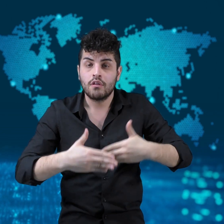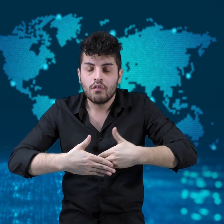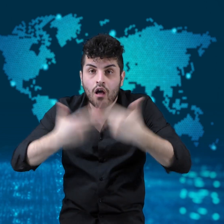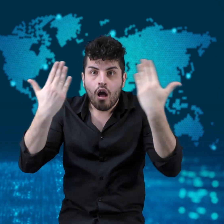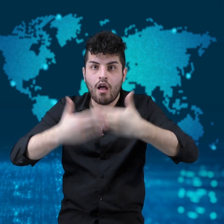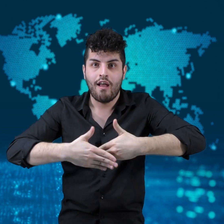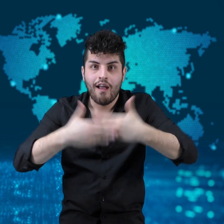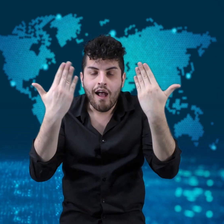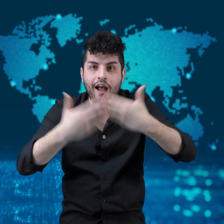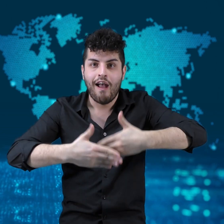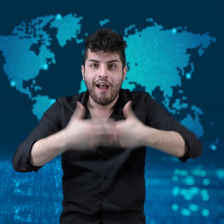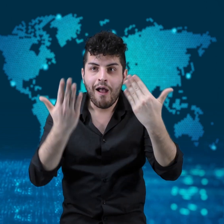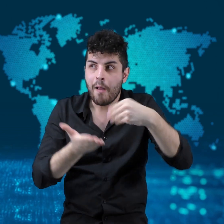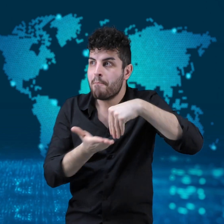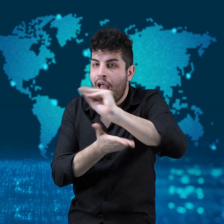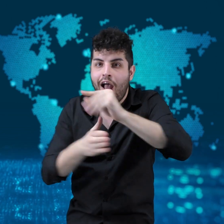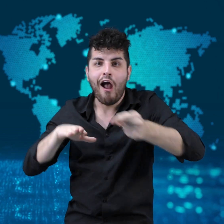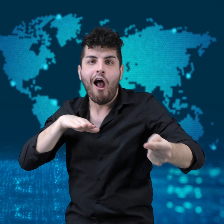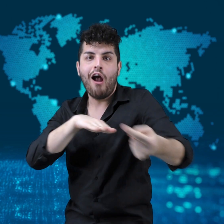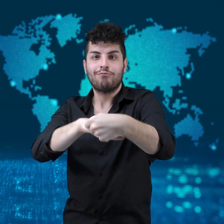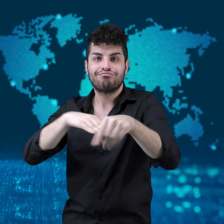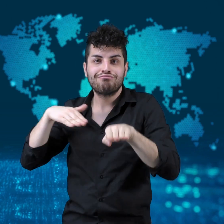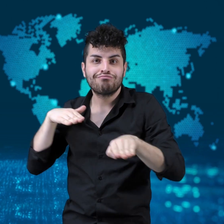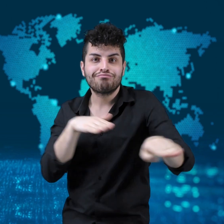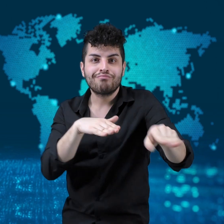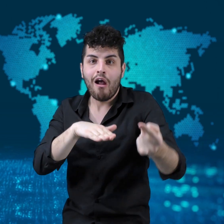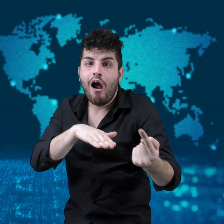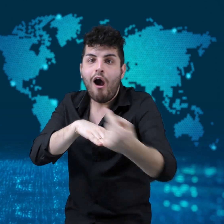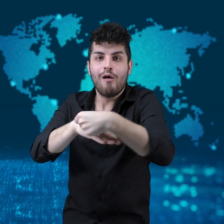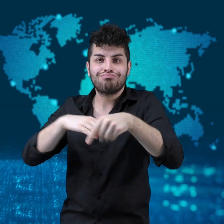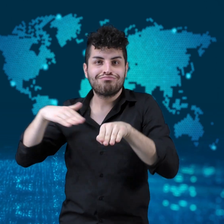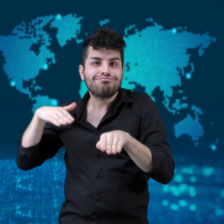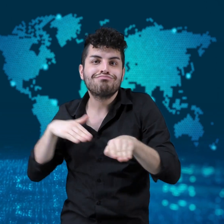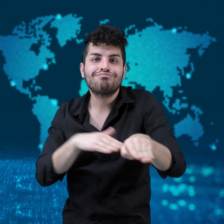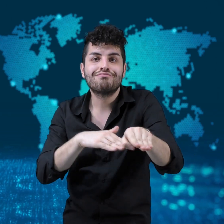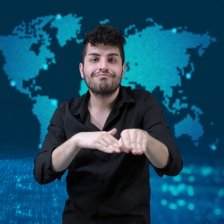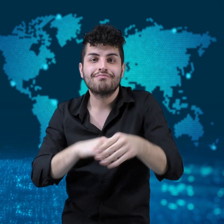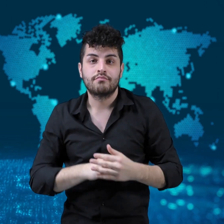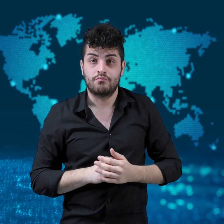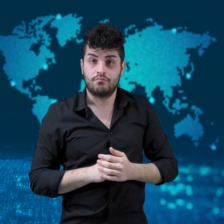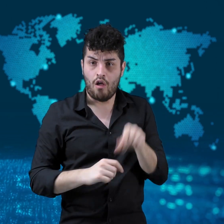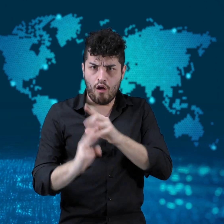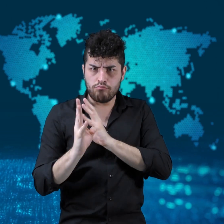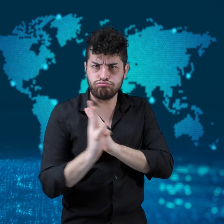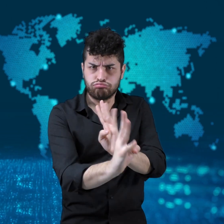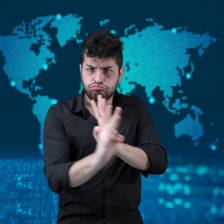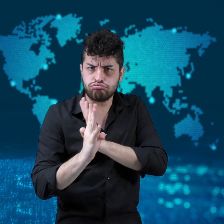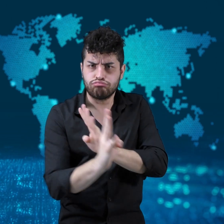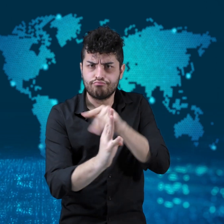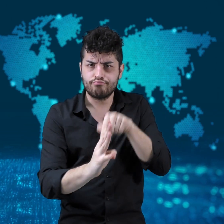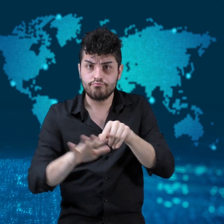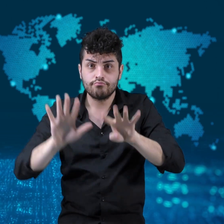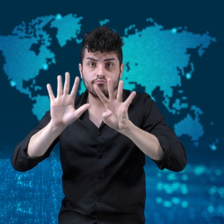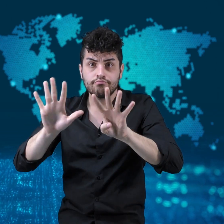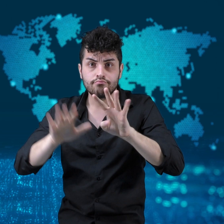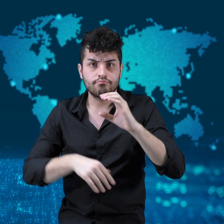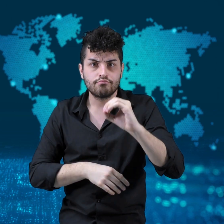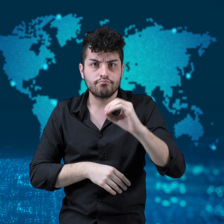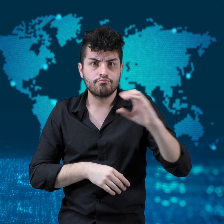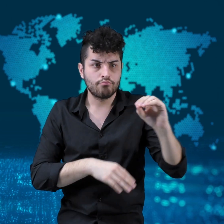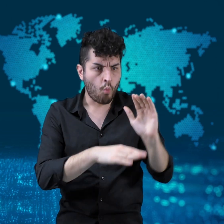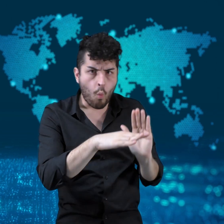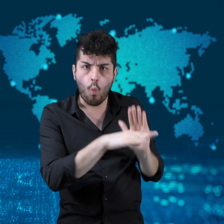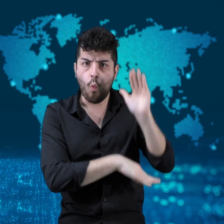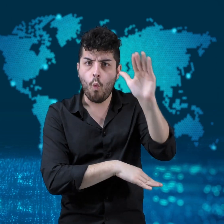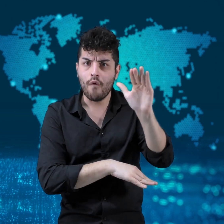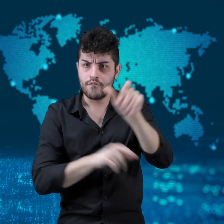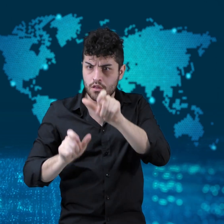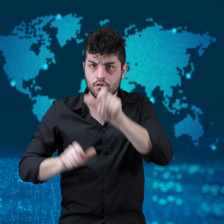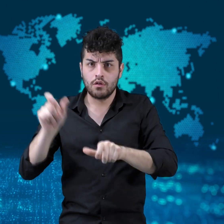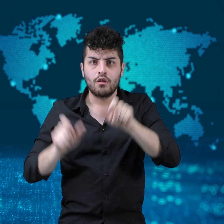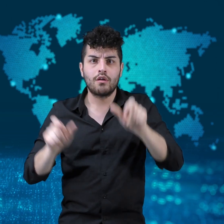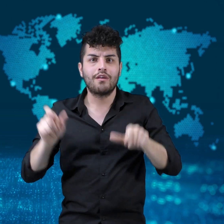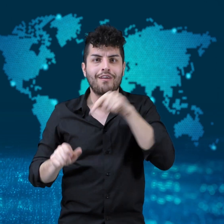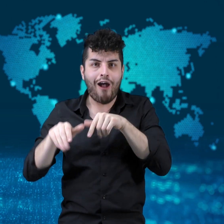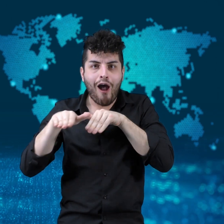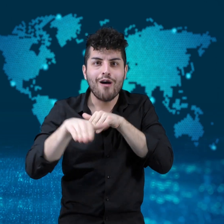After that, every customer offered to pay the tab of the person behind them for